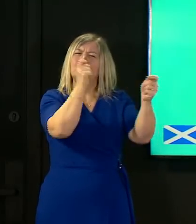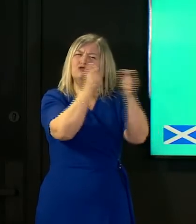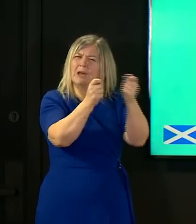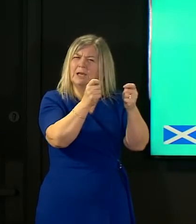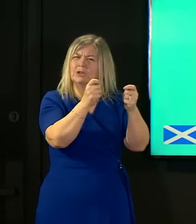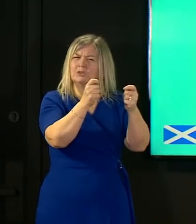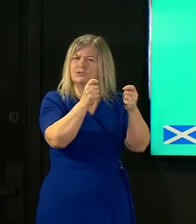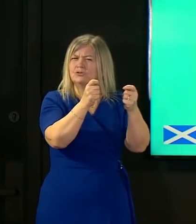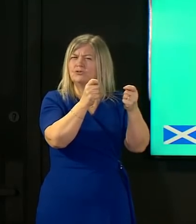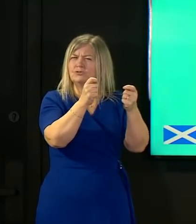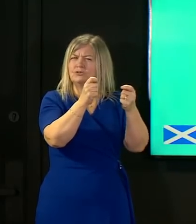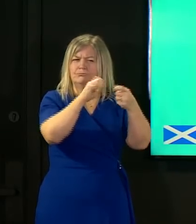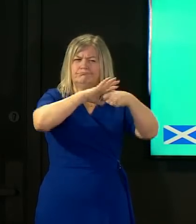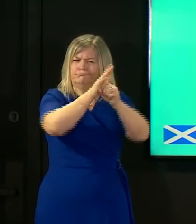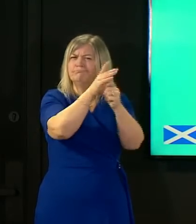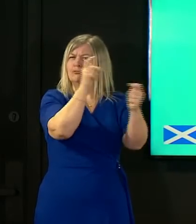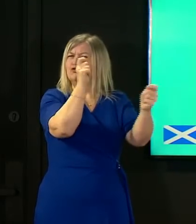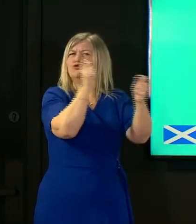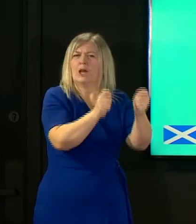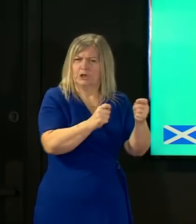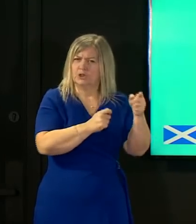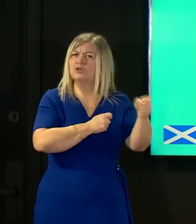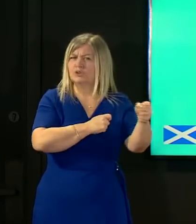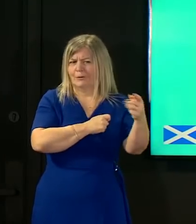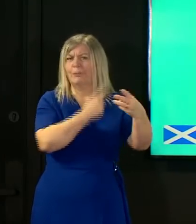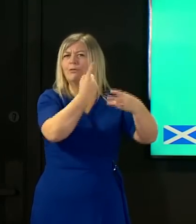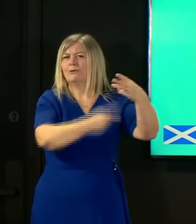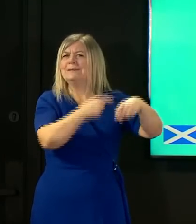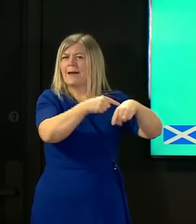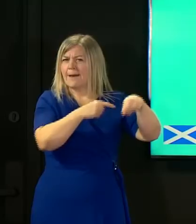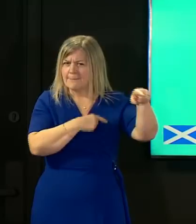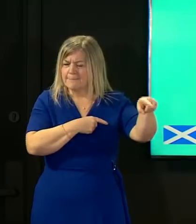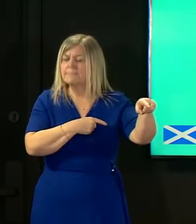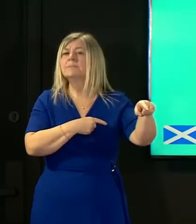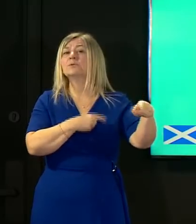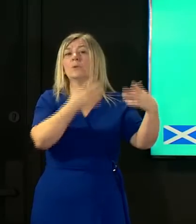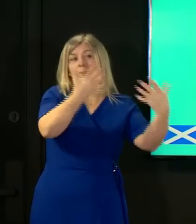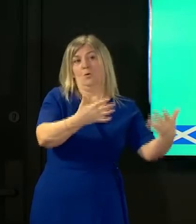to be of particular note that are undergoing assessment of their impact on transmission